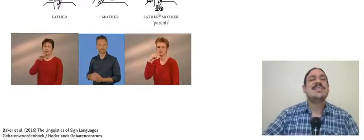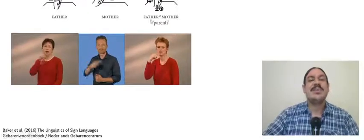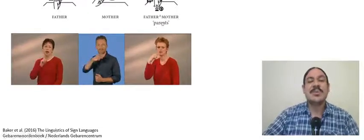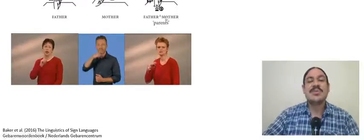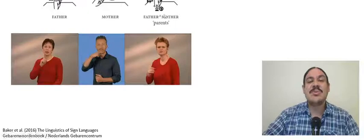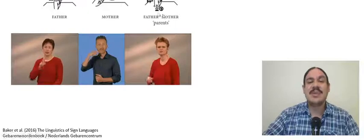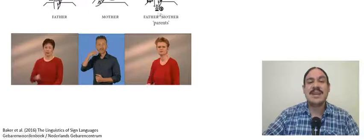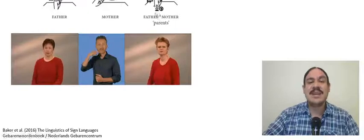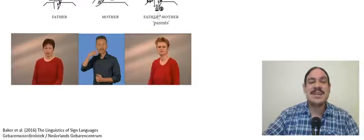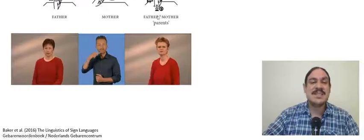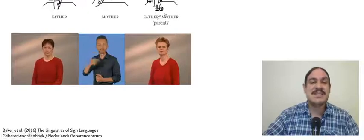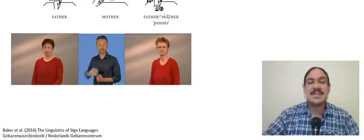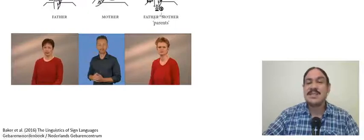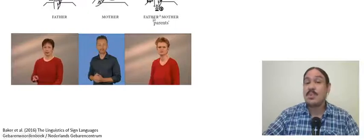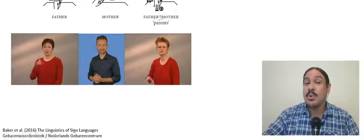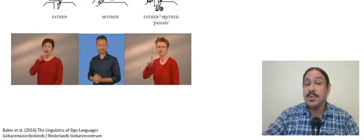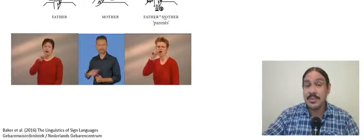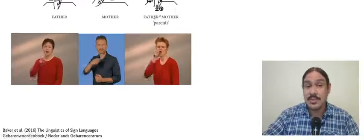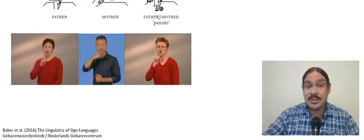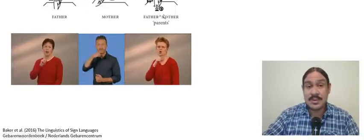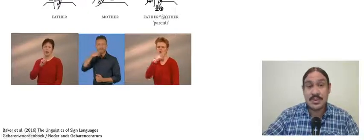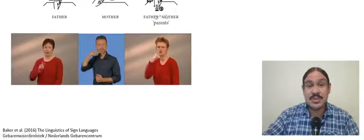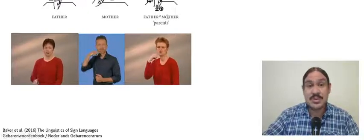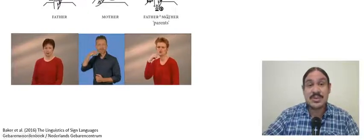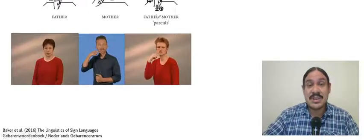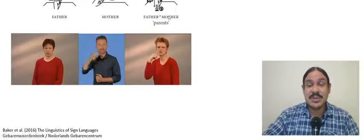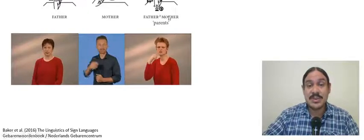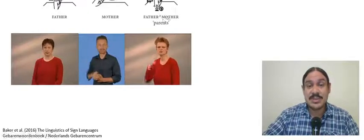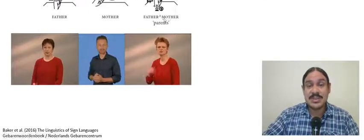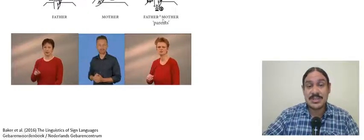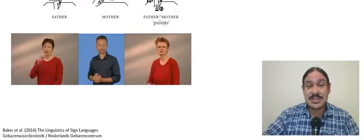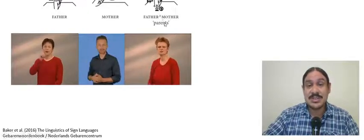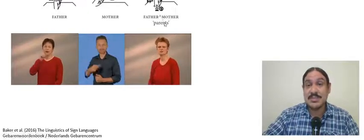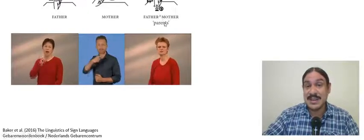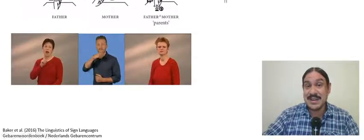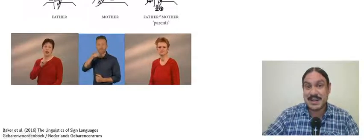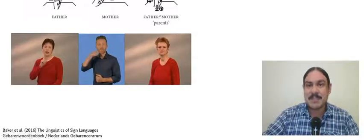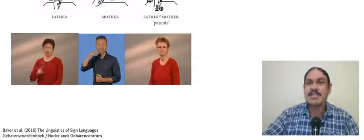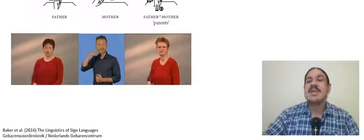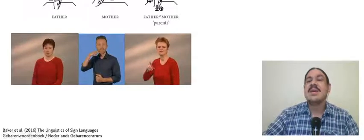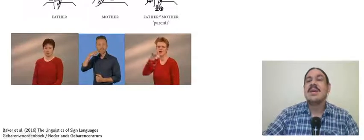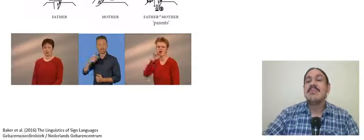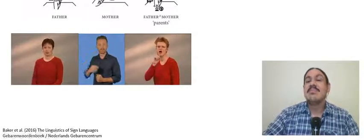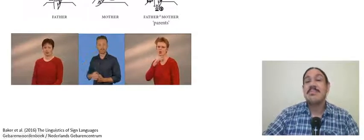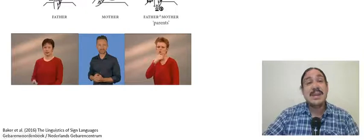the word "fumu" father plus mother is literally 'parents'